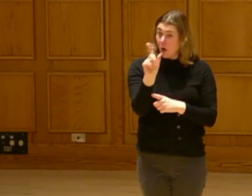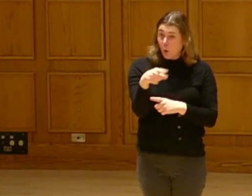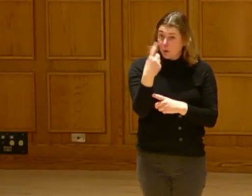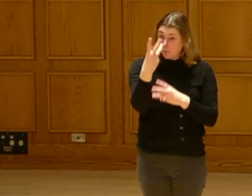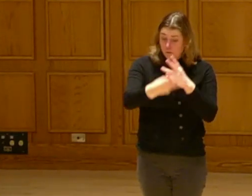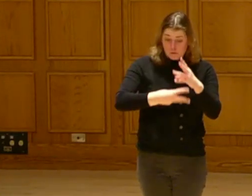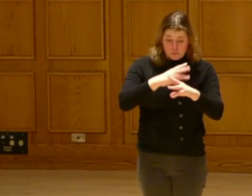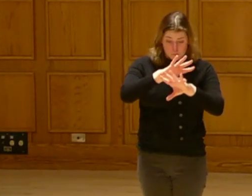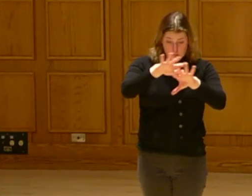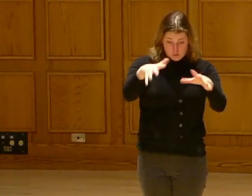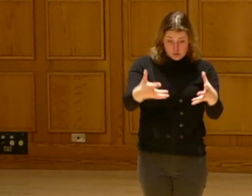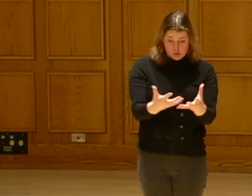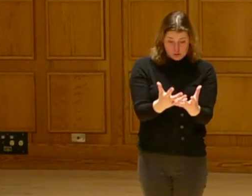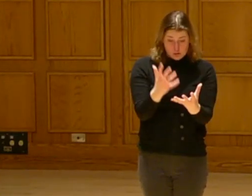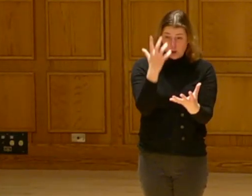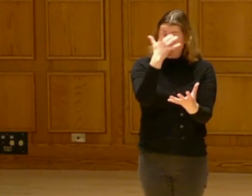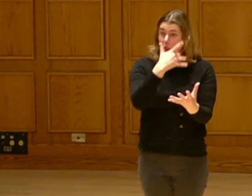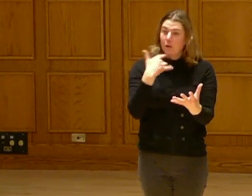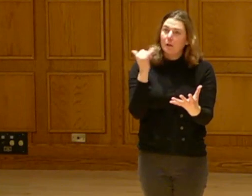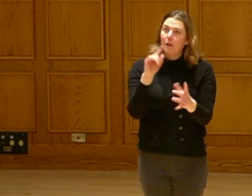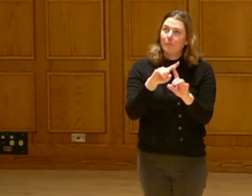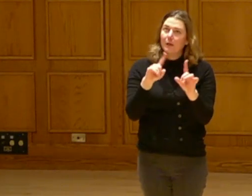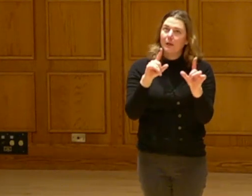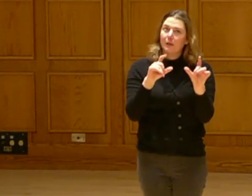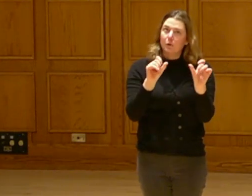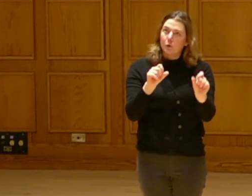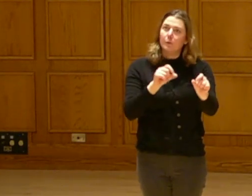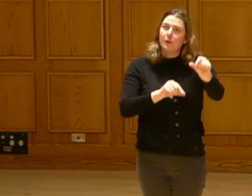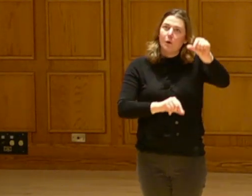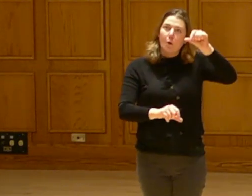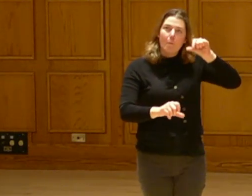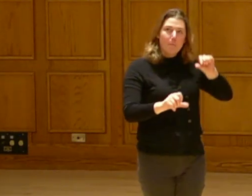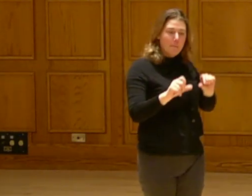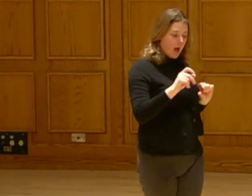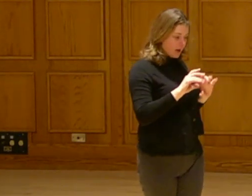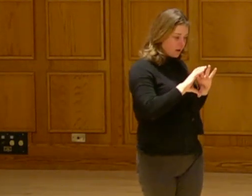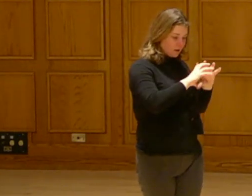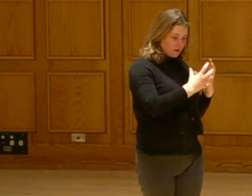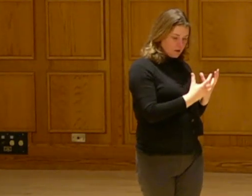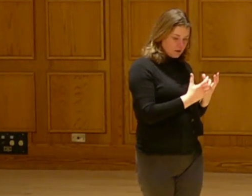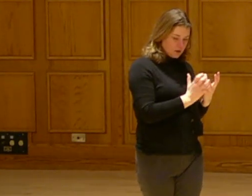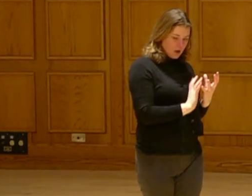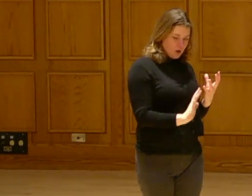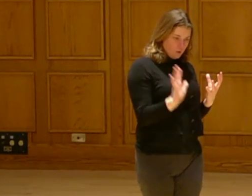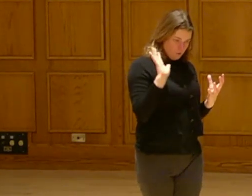Not only what the world could look like, but can we ever go back